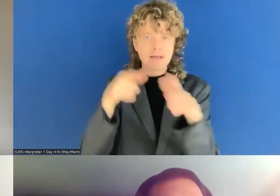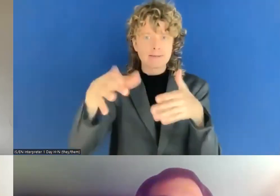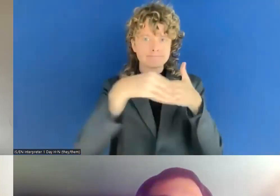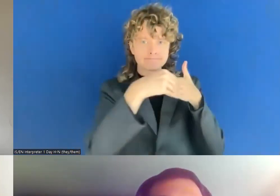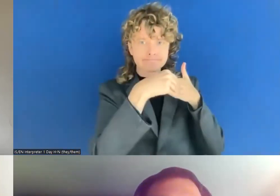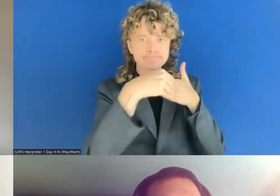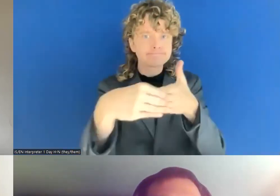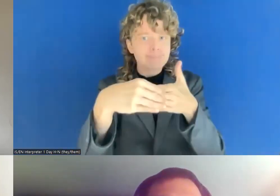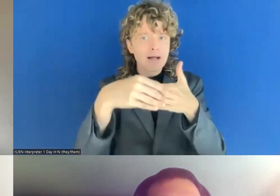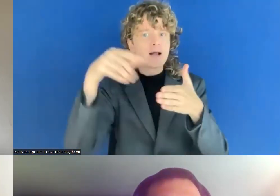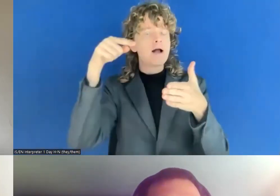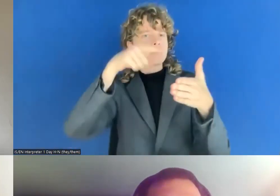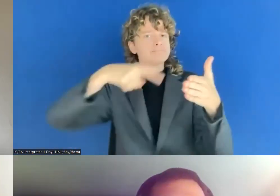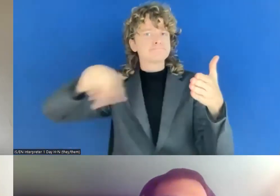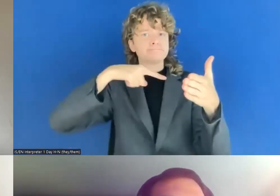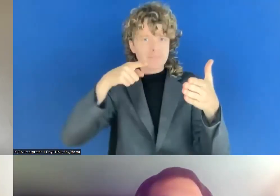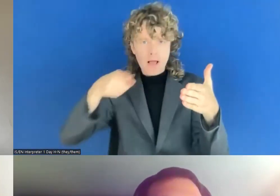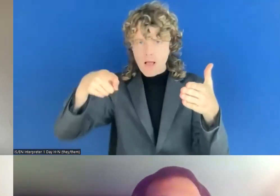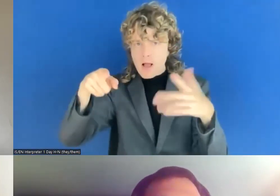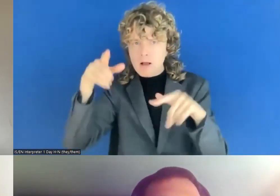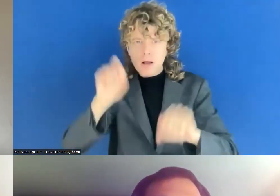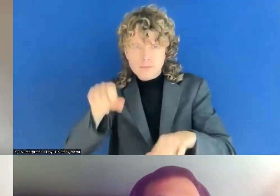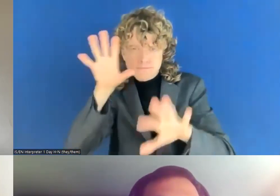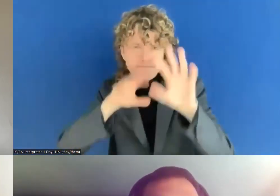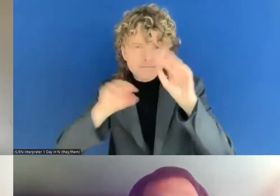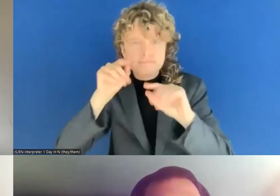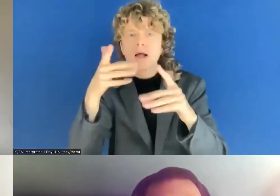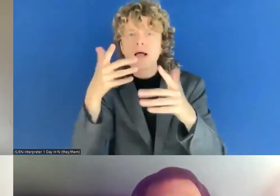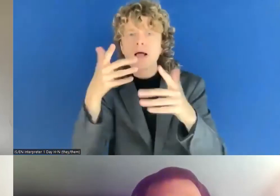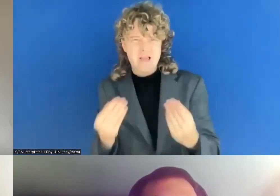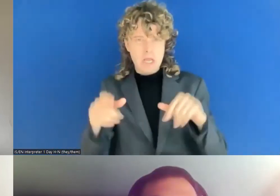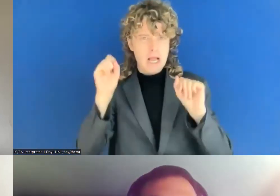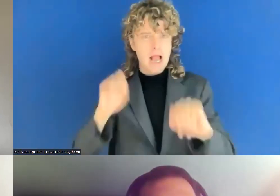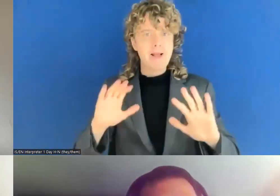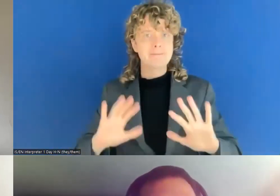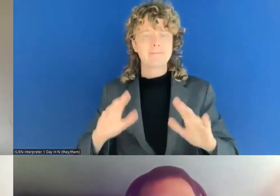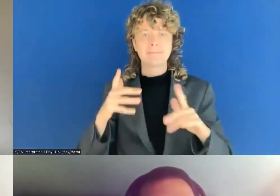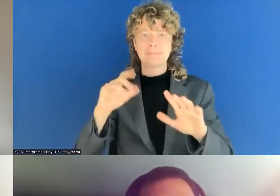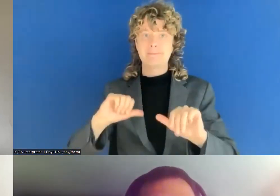this internal processes to have better accessibility outcomes. That could be useful as well for the public sector.